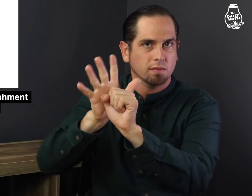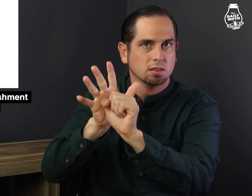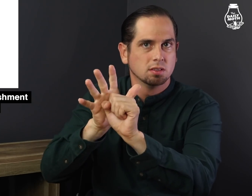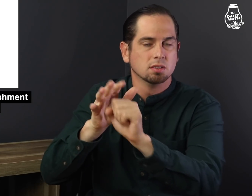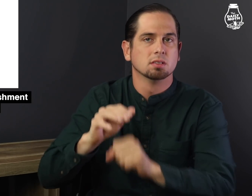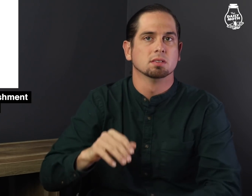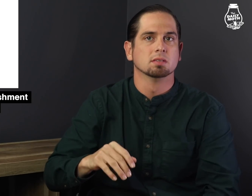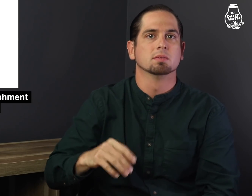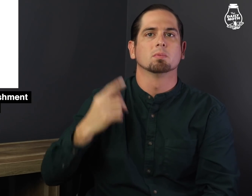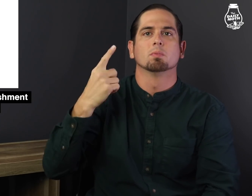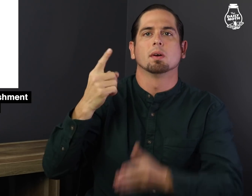the coronavirus.